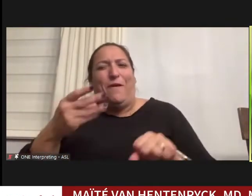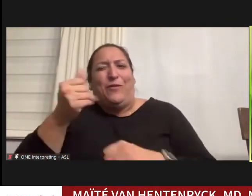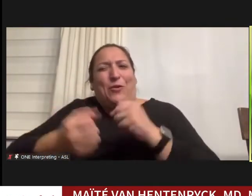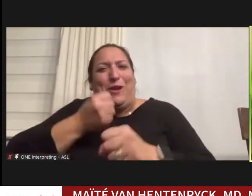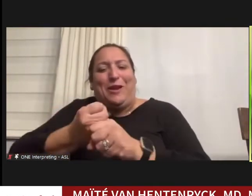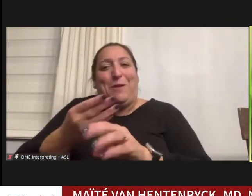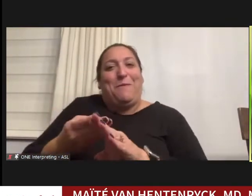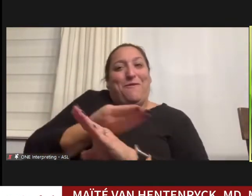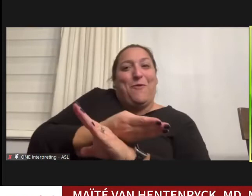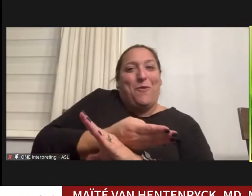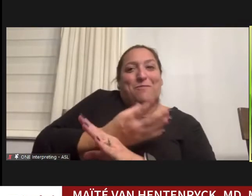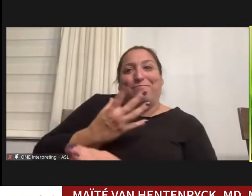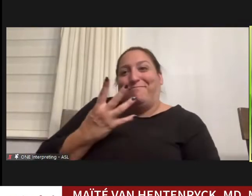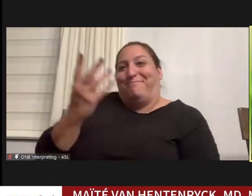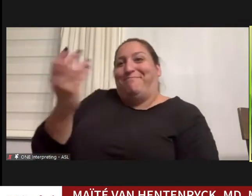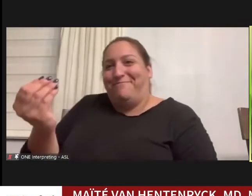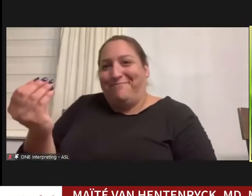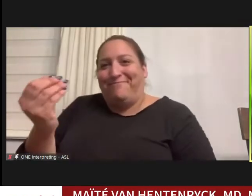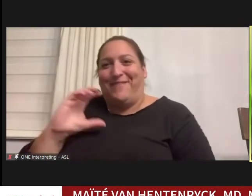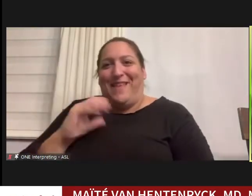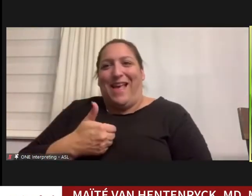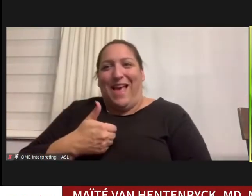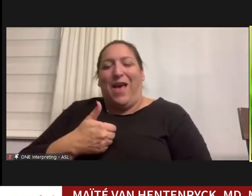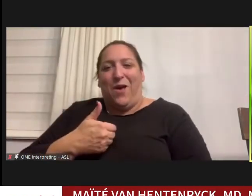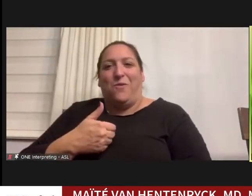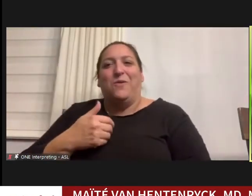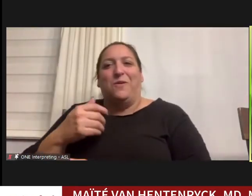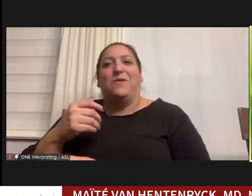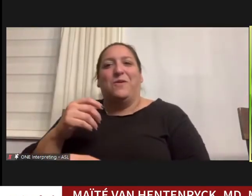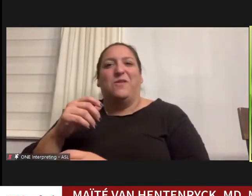applying to med schools, will be didn't have too much time to work on this.